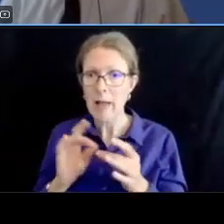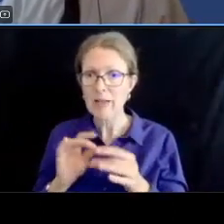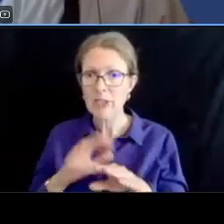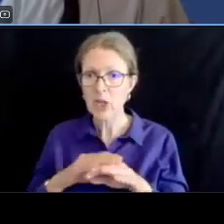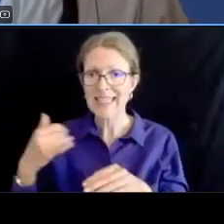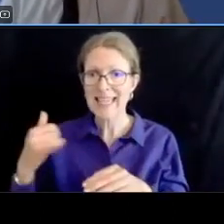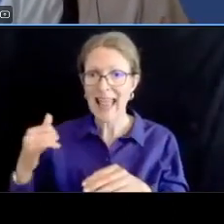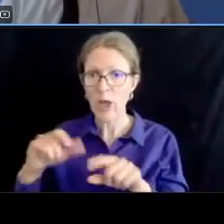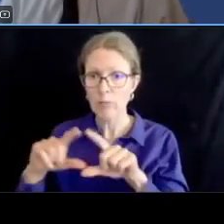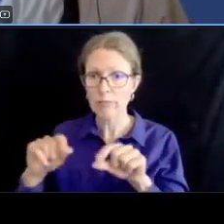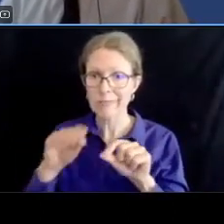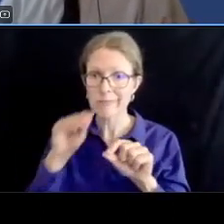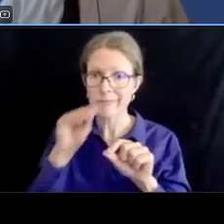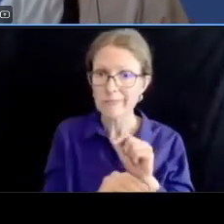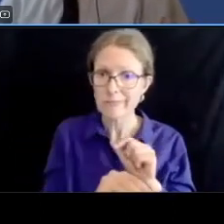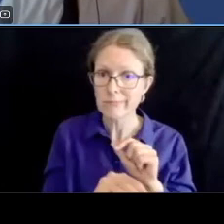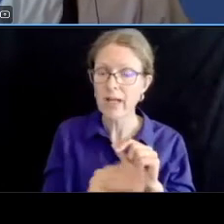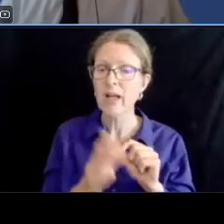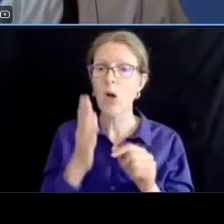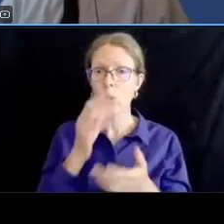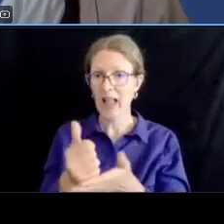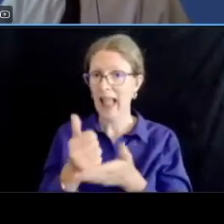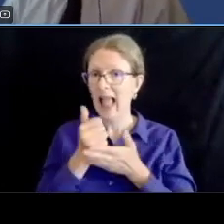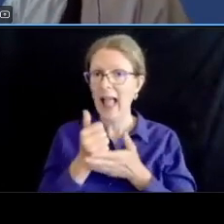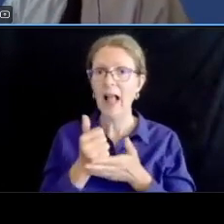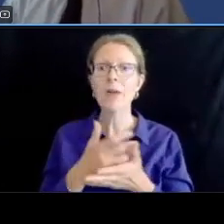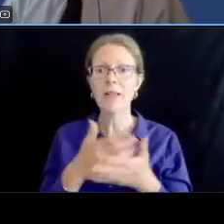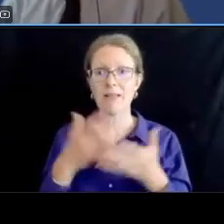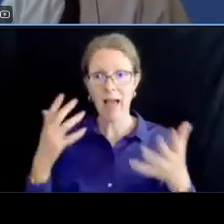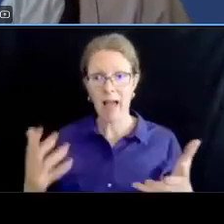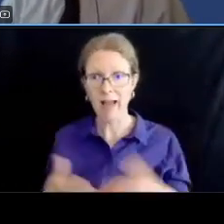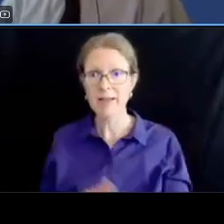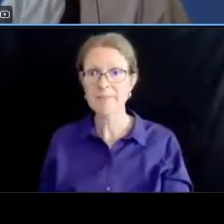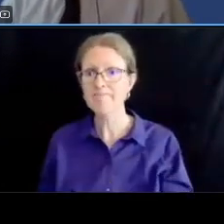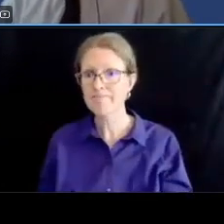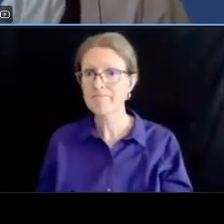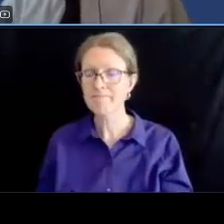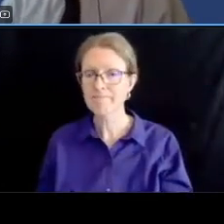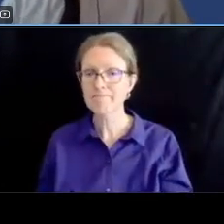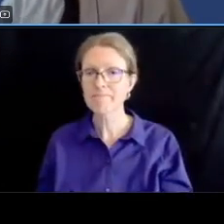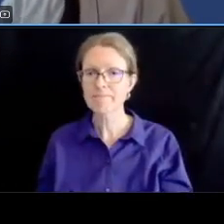members of our project team tomorrow night again we encourage you to complete the title six more